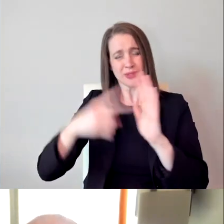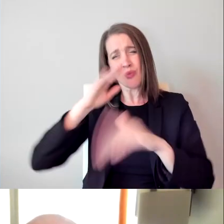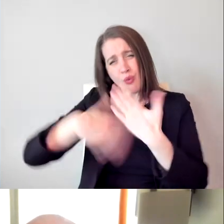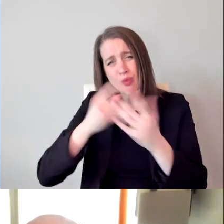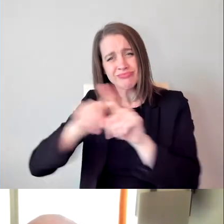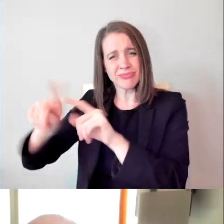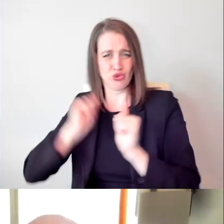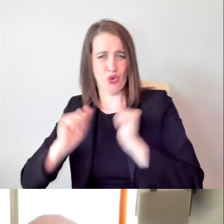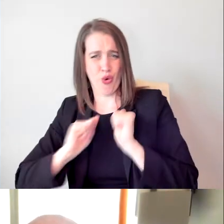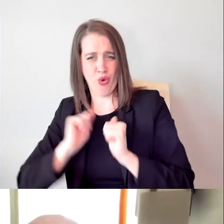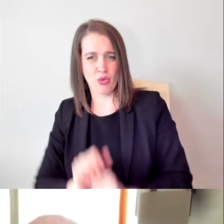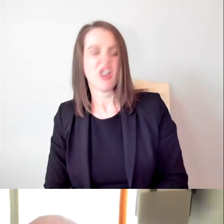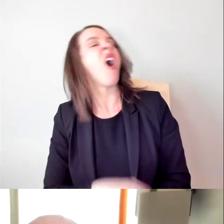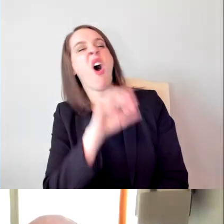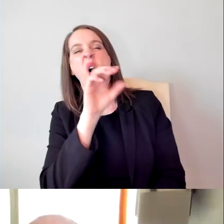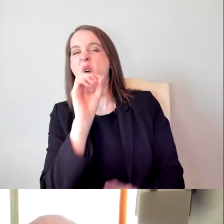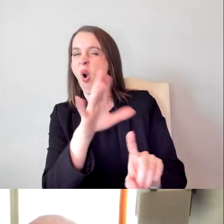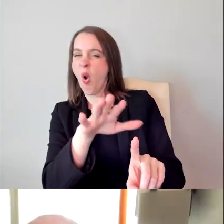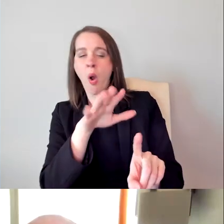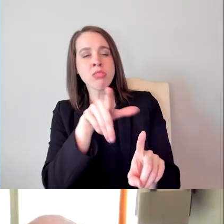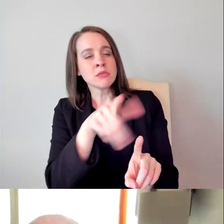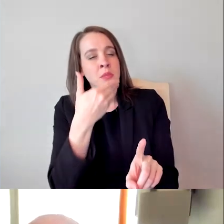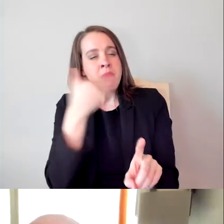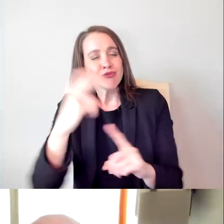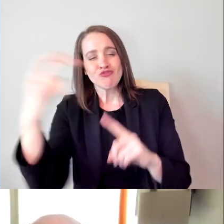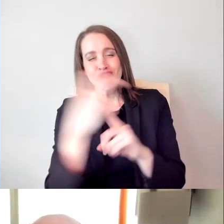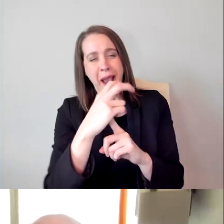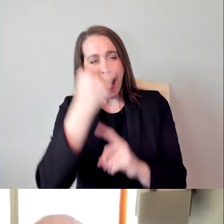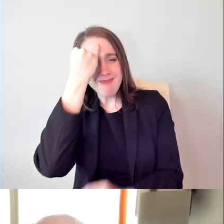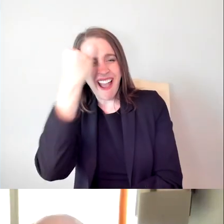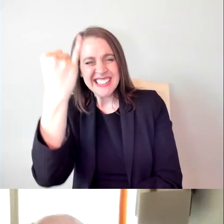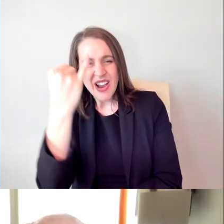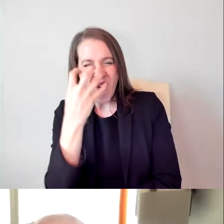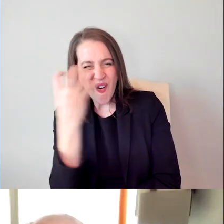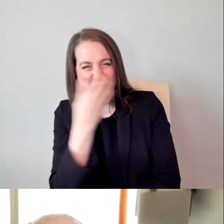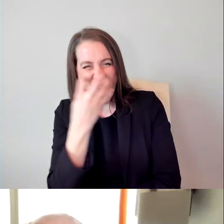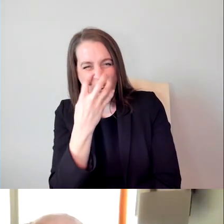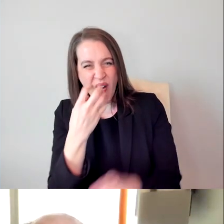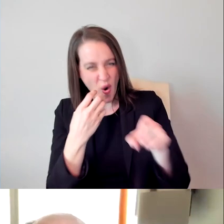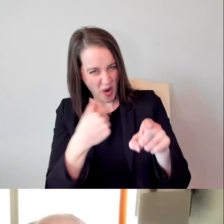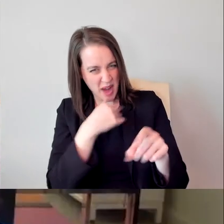I couldn't have said a better idea if I had a year and a half to come up with it. Brilliant idea.